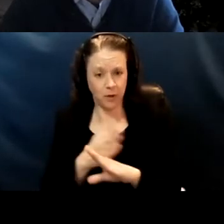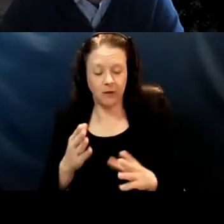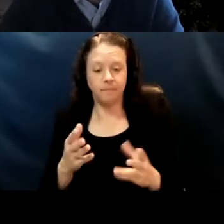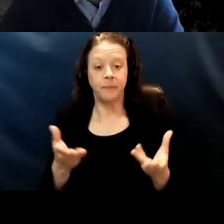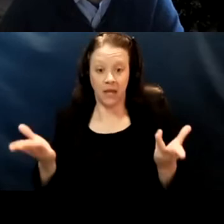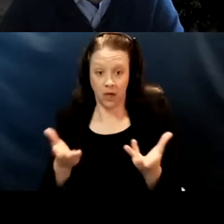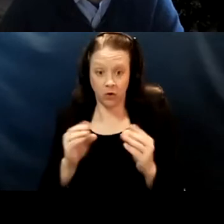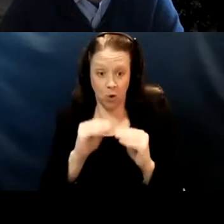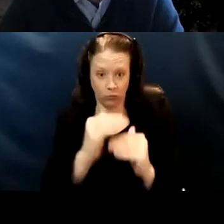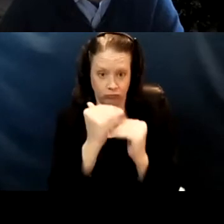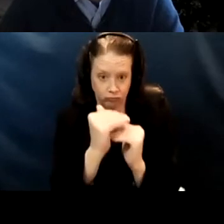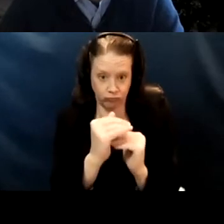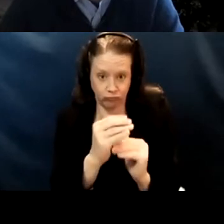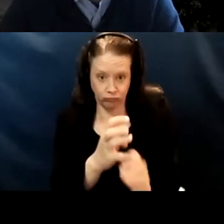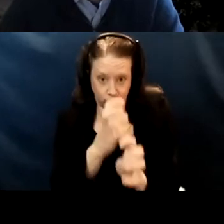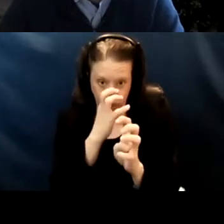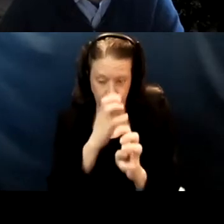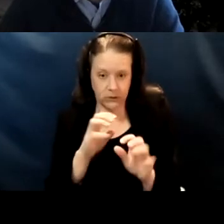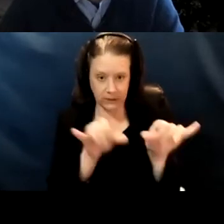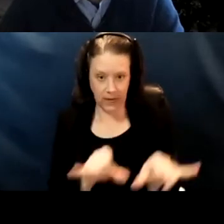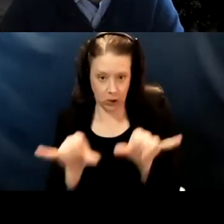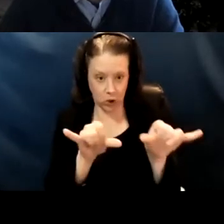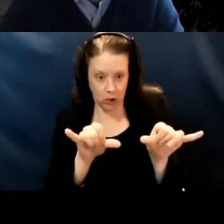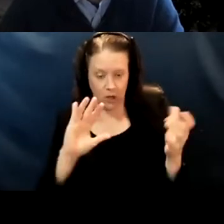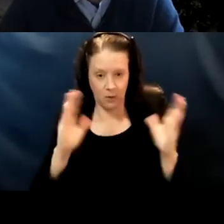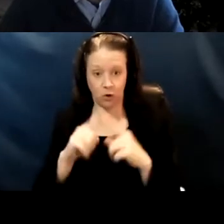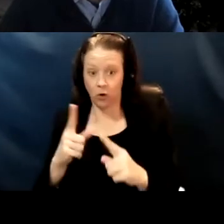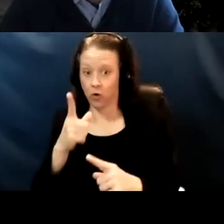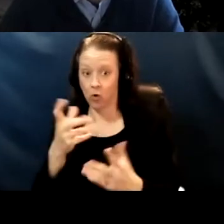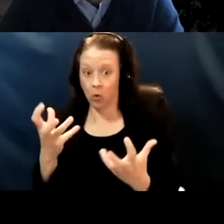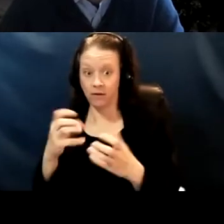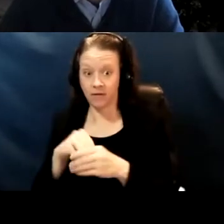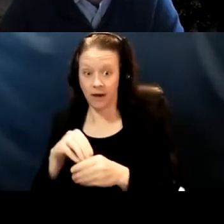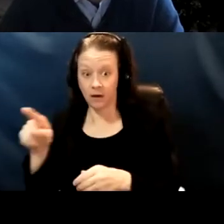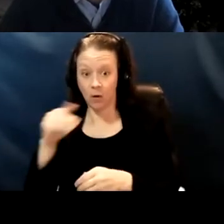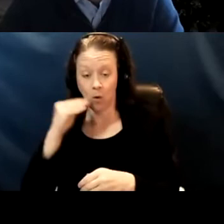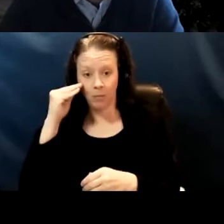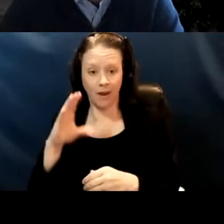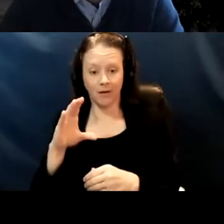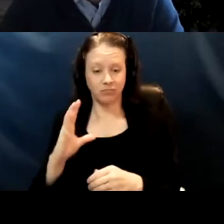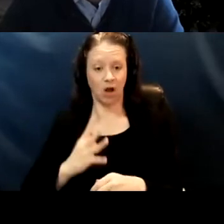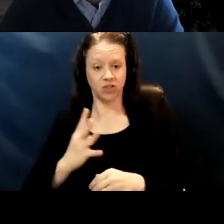narrow standard versus a, you know, who wants it in home. concierge type service where you know, anybody who says,